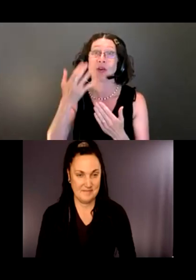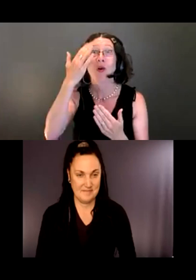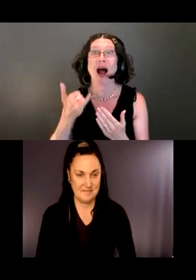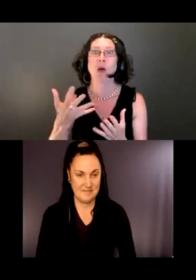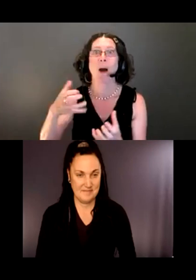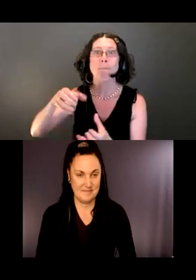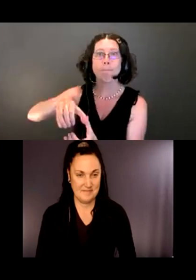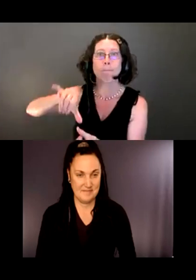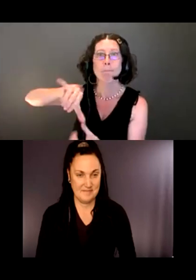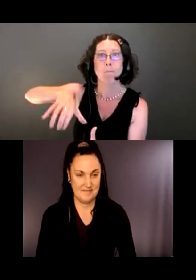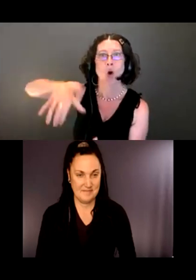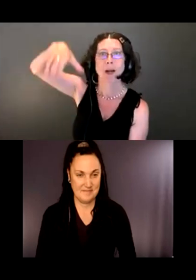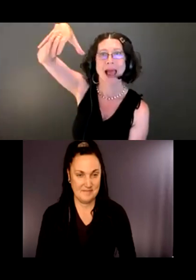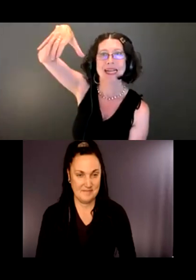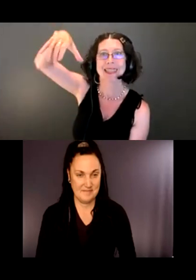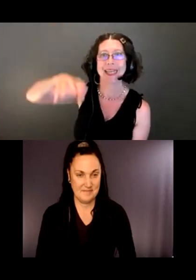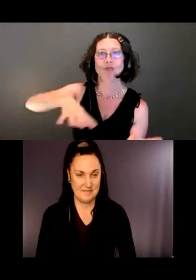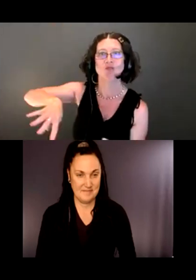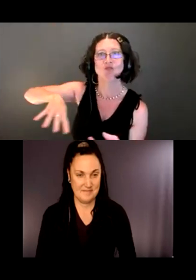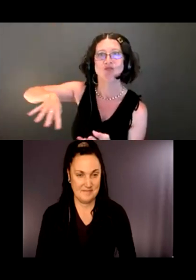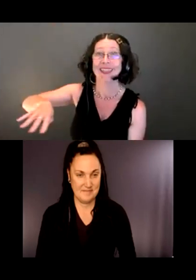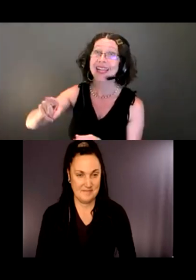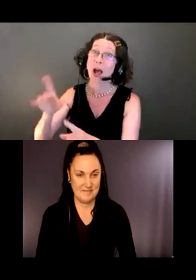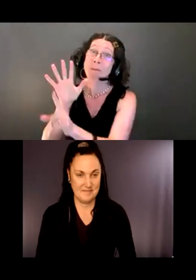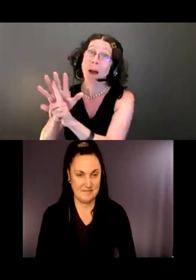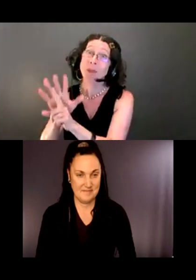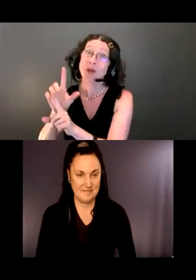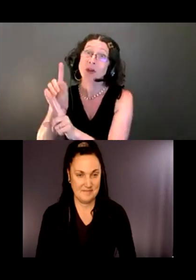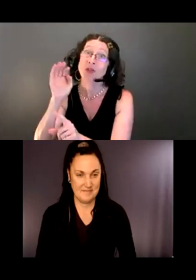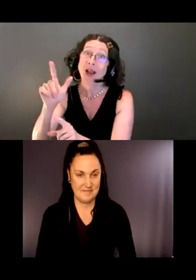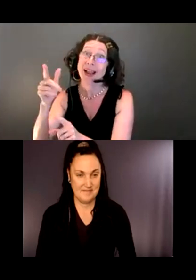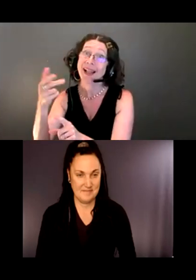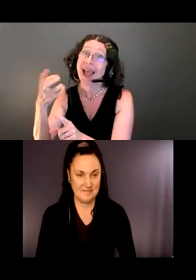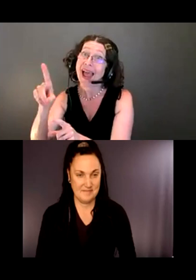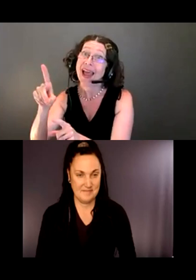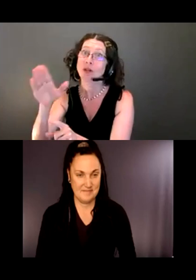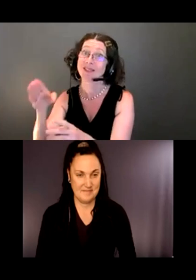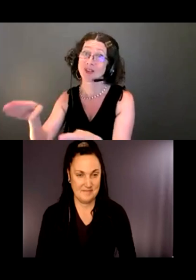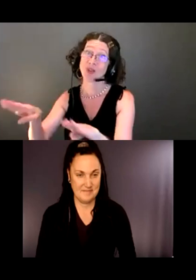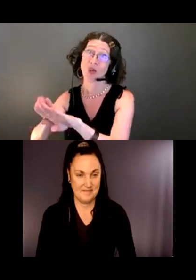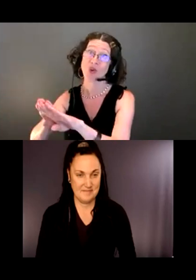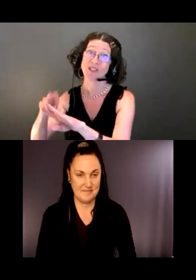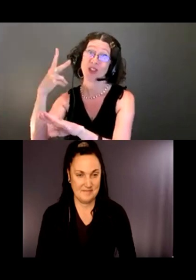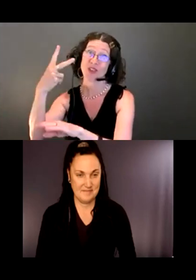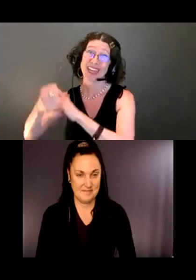active sewer pipe away from a creek. We're going to close a very popular trailhead for three years. We'll remove everything and replace it.